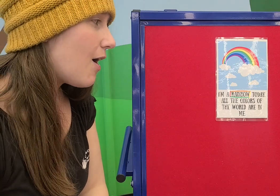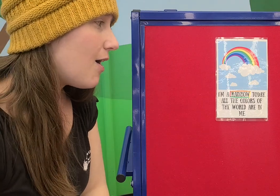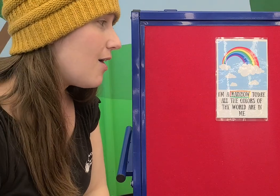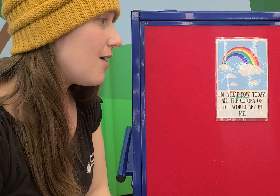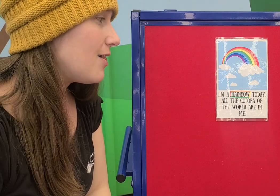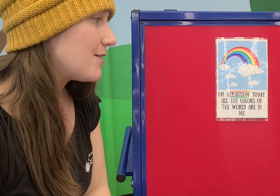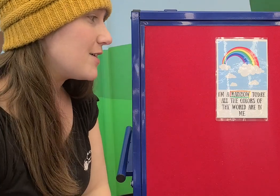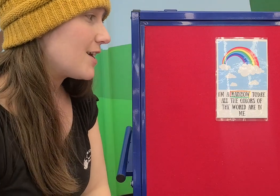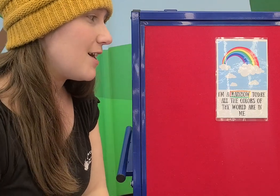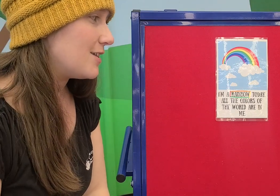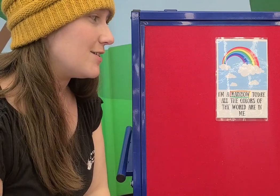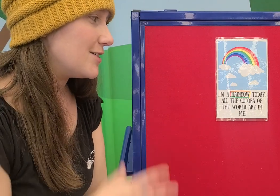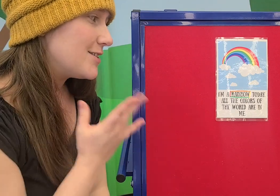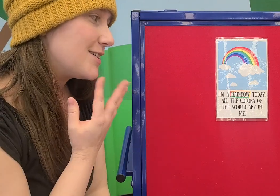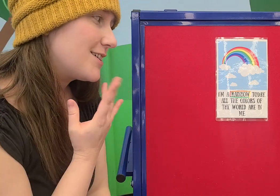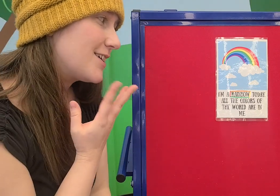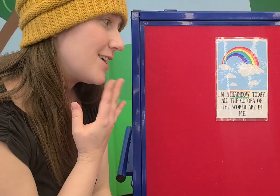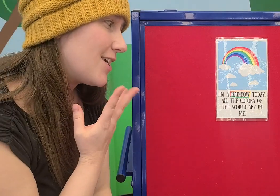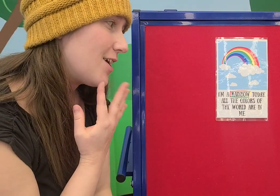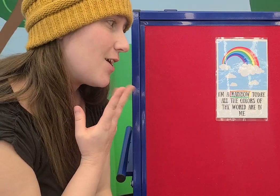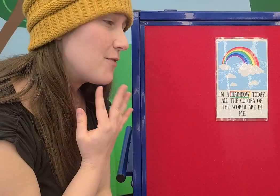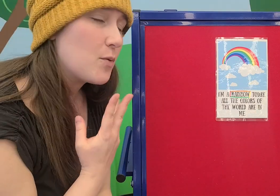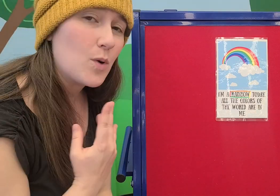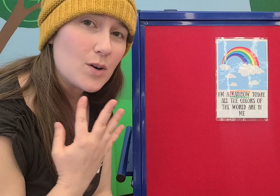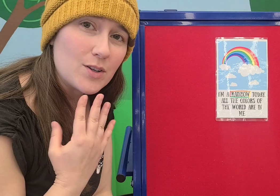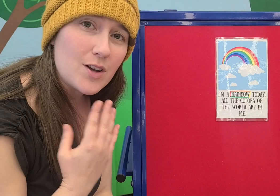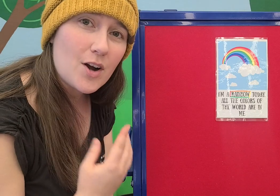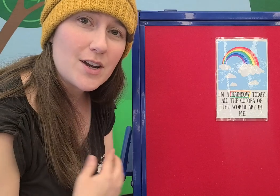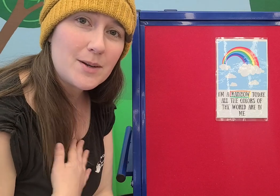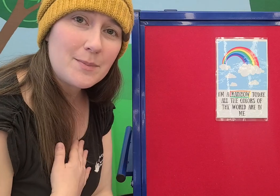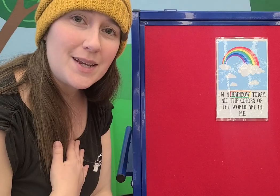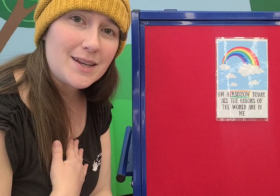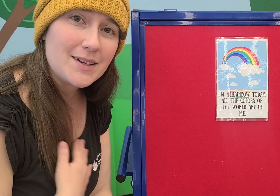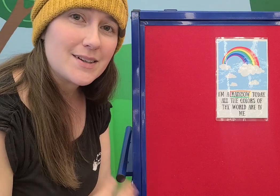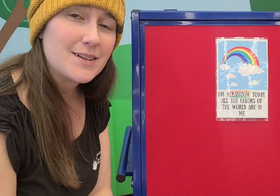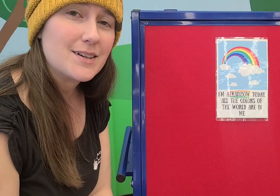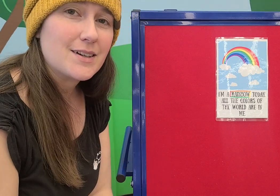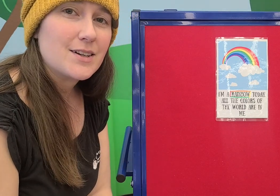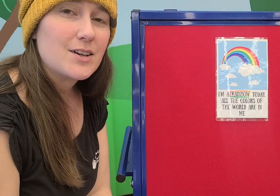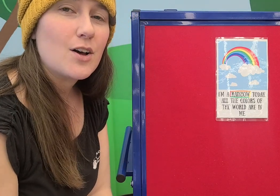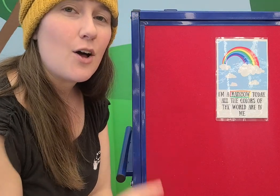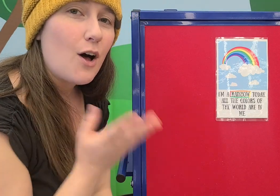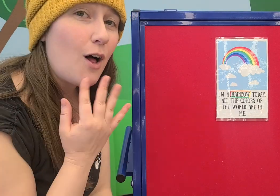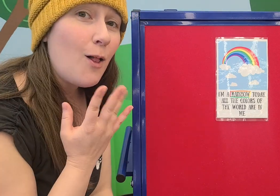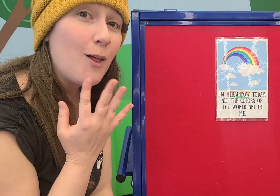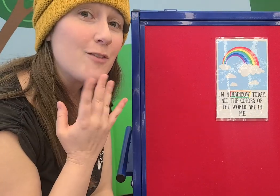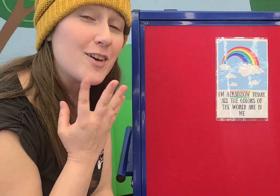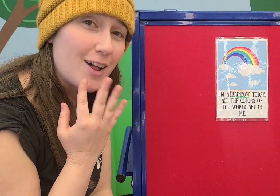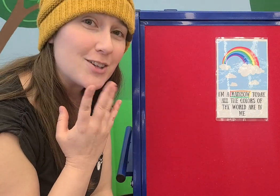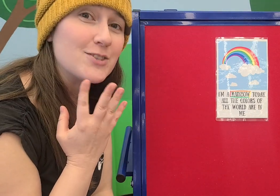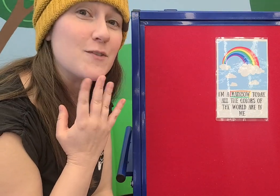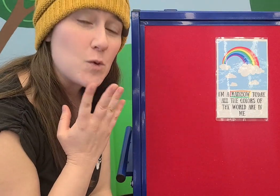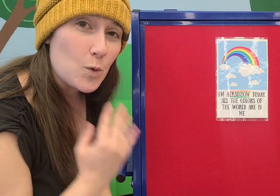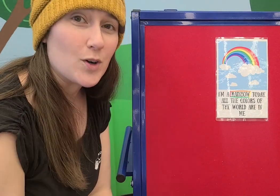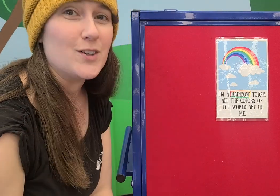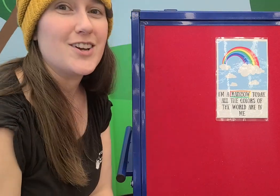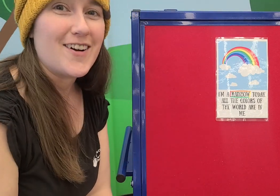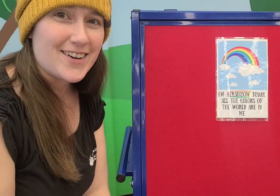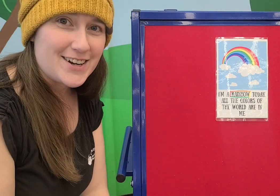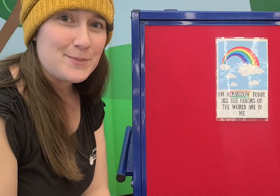All of the colors of the world are in me. All of the colors of the world are in me.